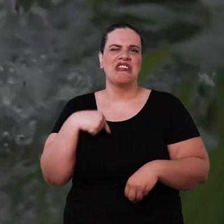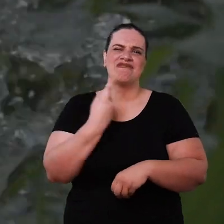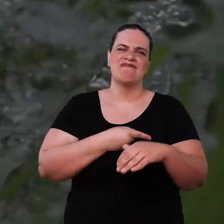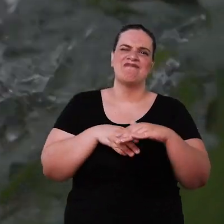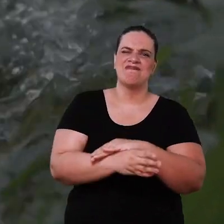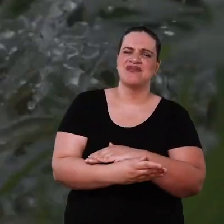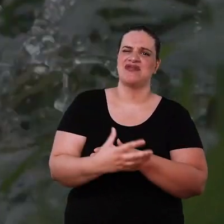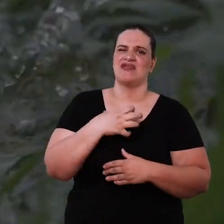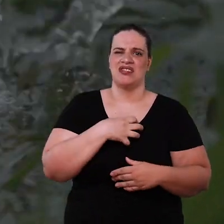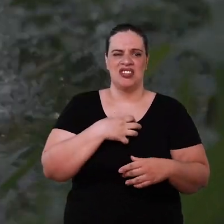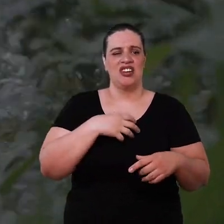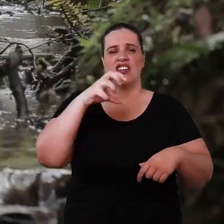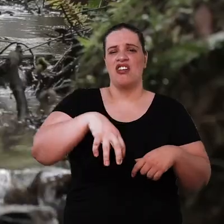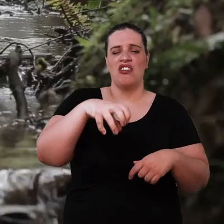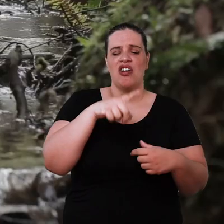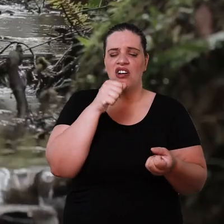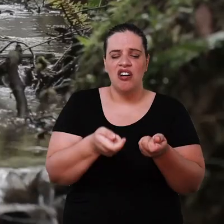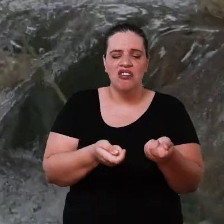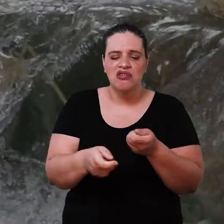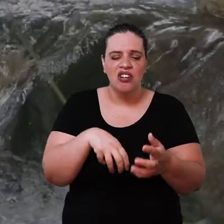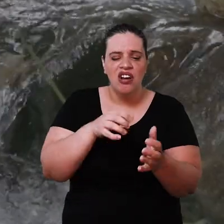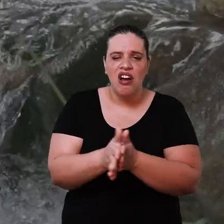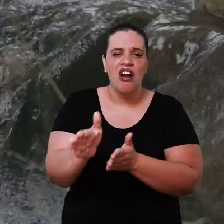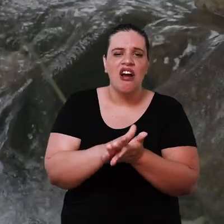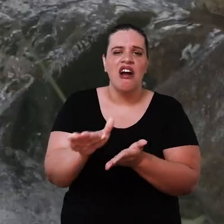to just turn on the faucet without even thinking about where it comes from and where it goes our water